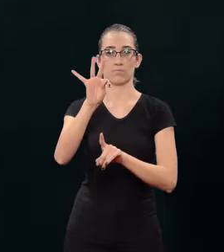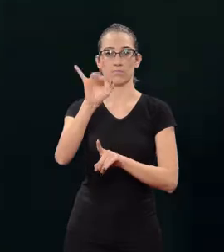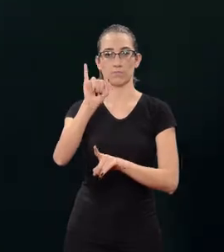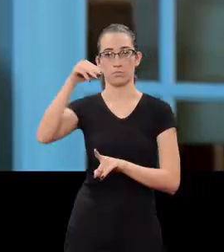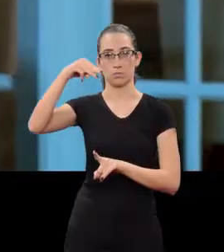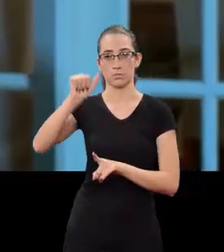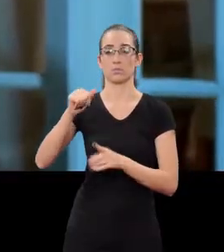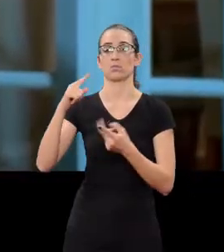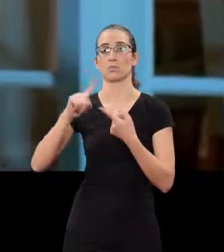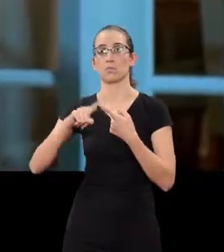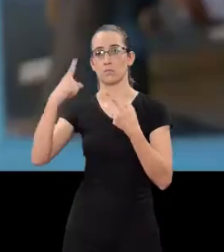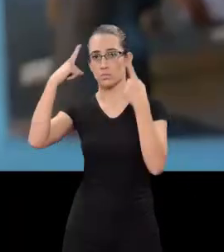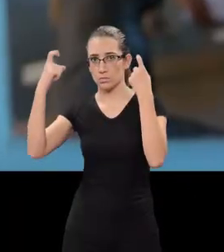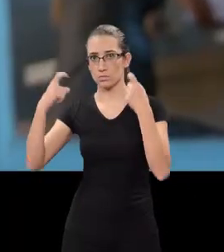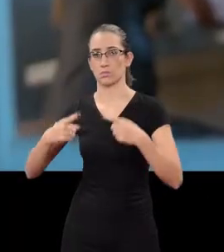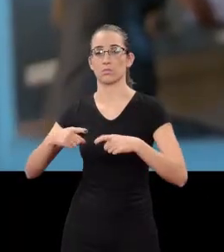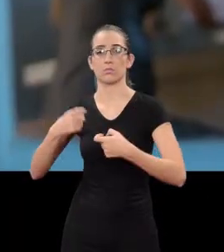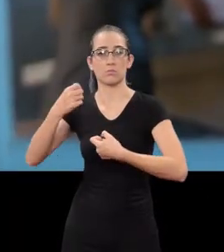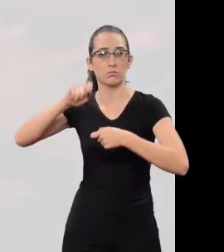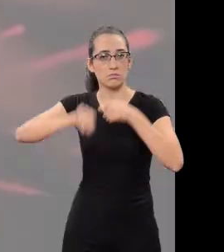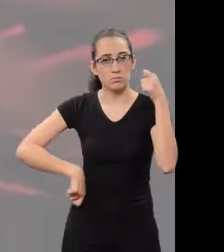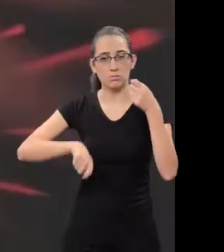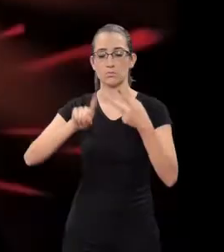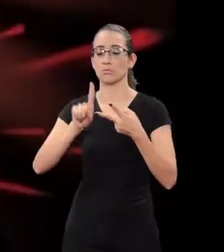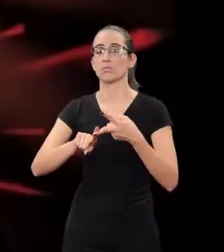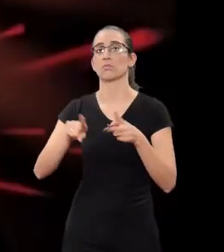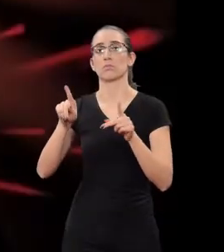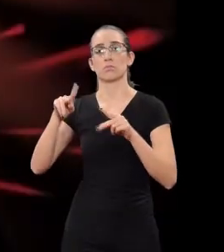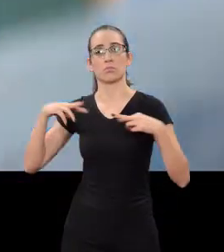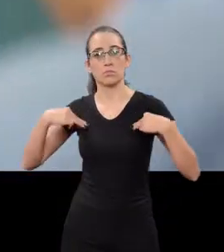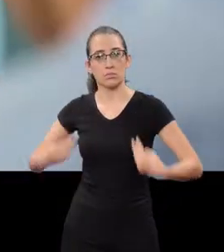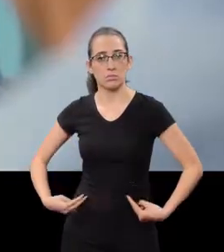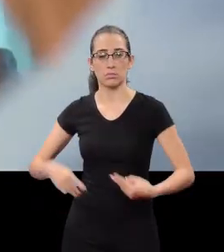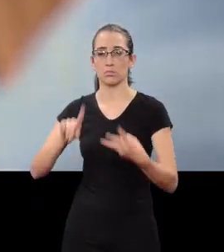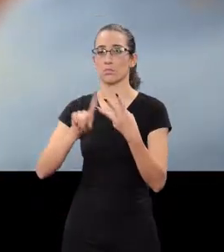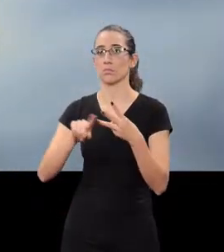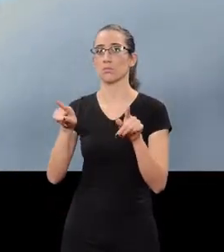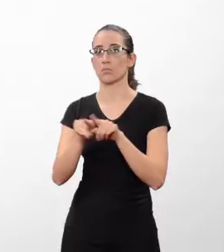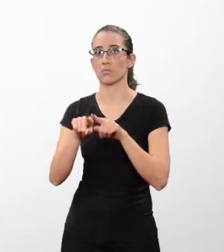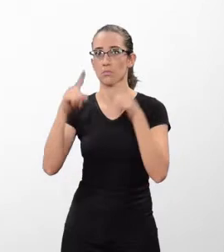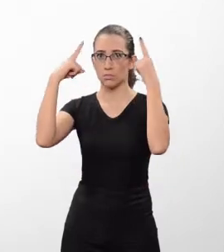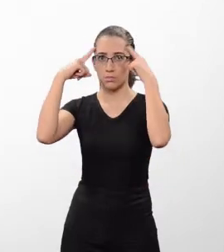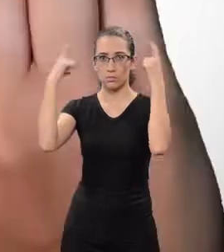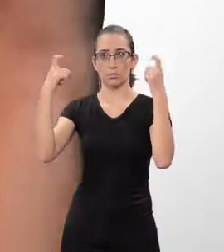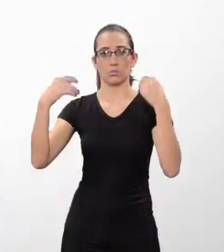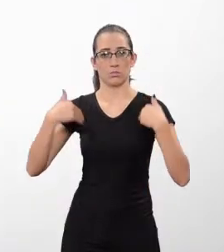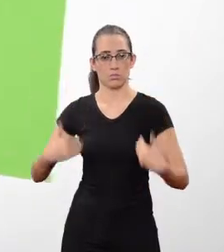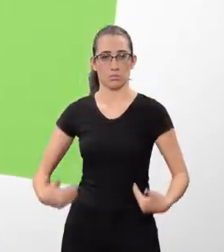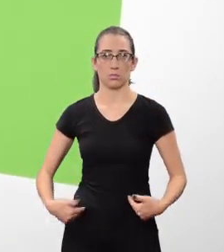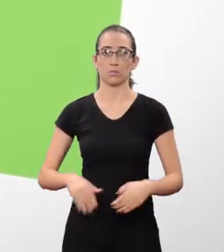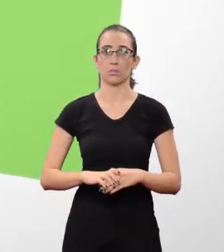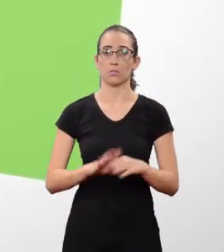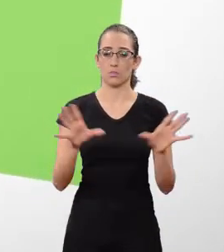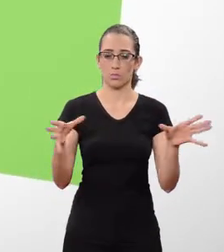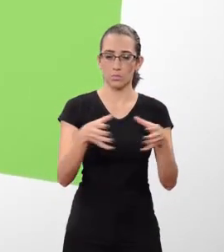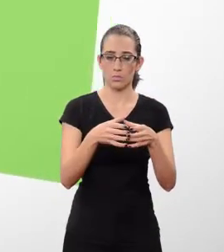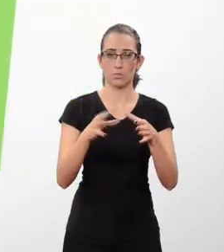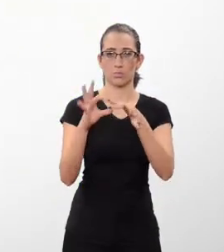psychological, sexual patrimonial and moral violence. According to the UN of Brazil